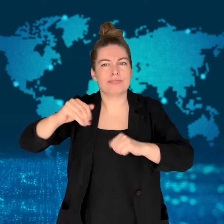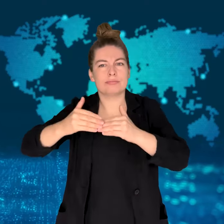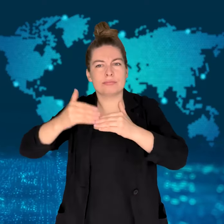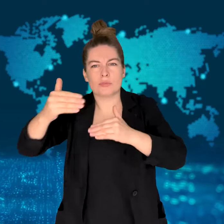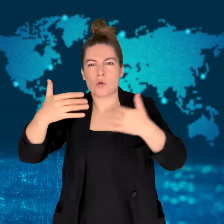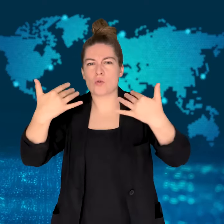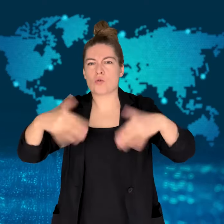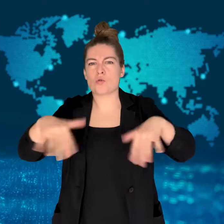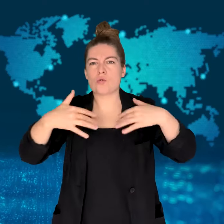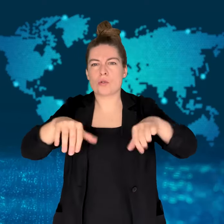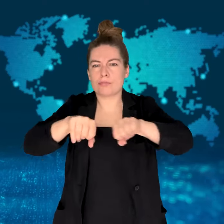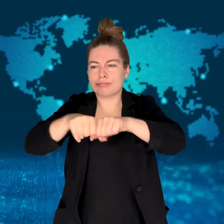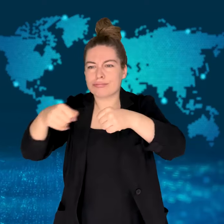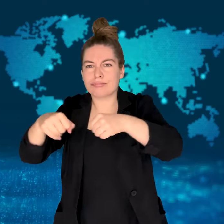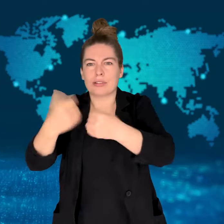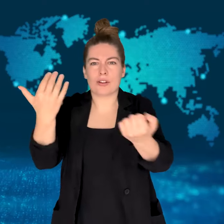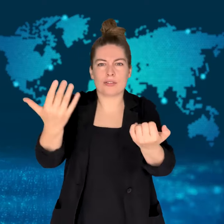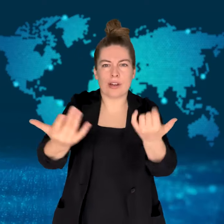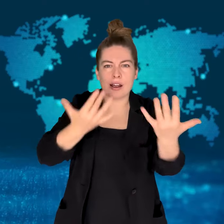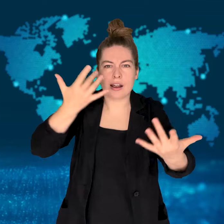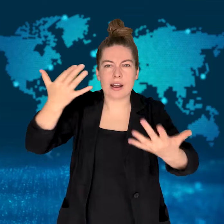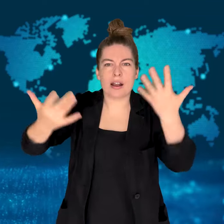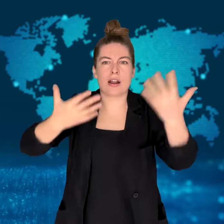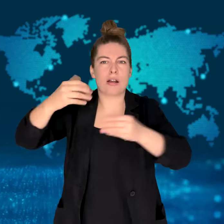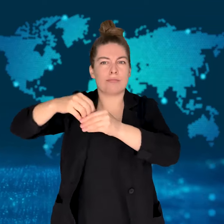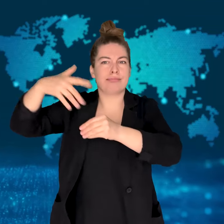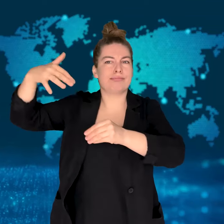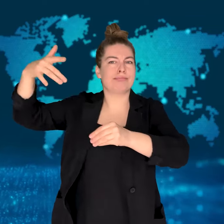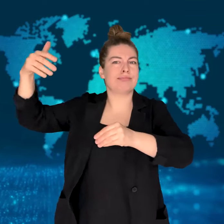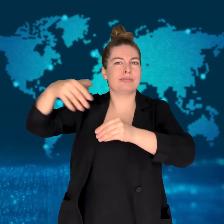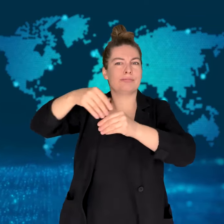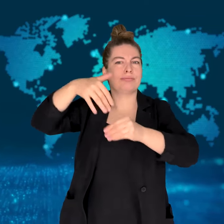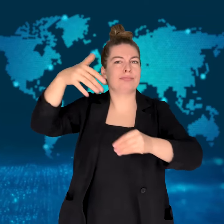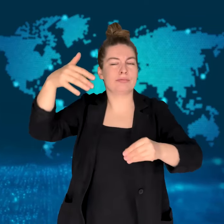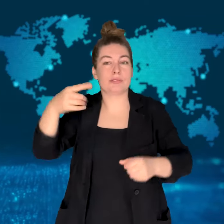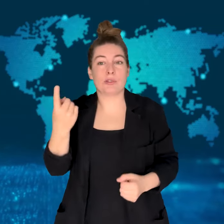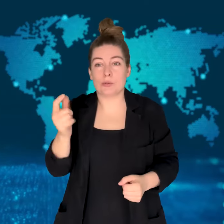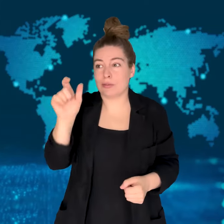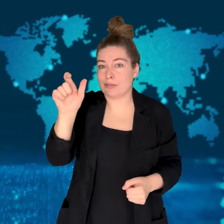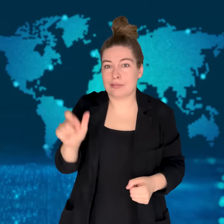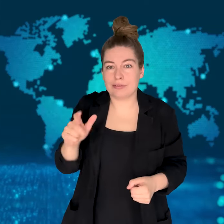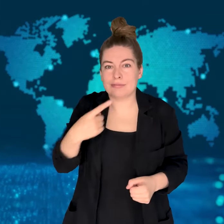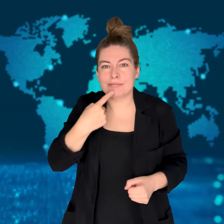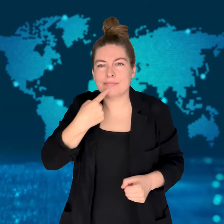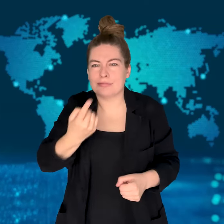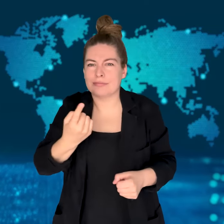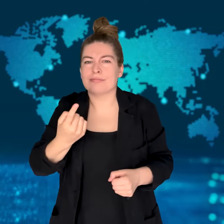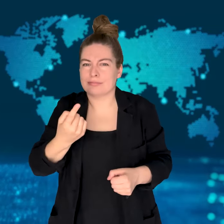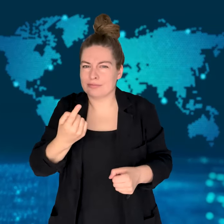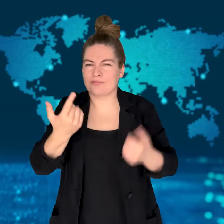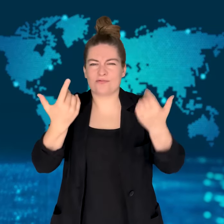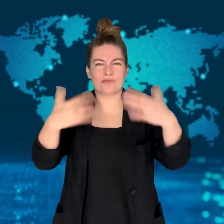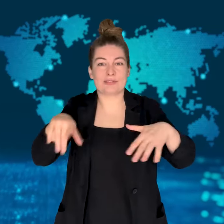Videos after the strike show damage, fire, and smoke.